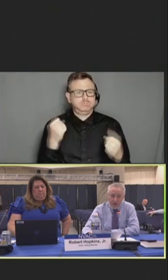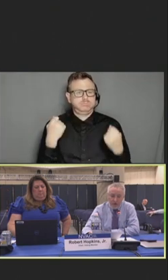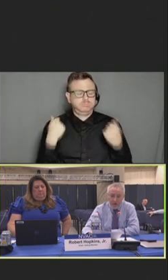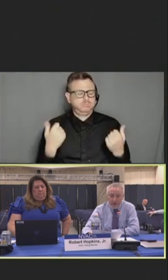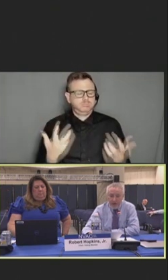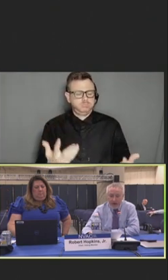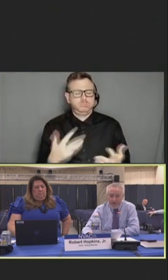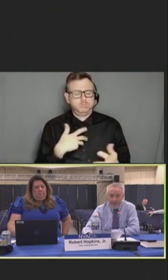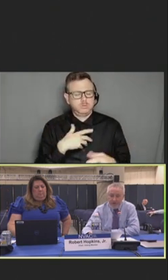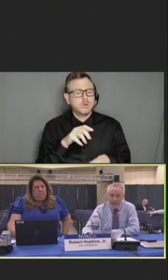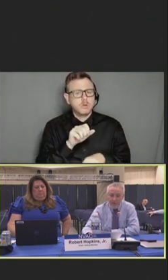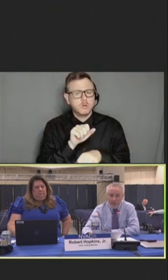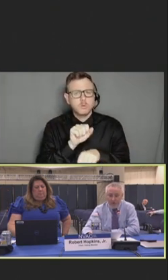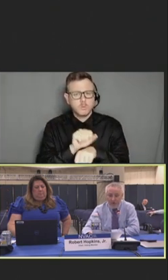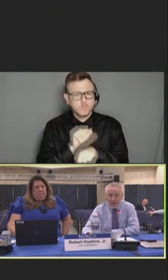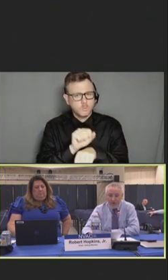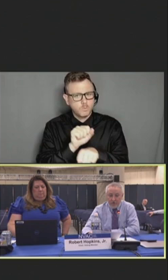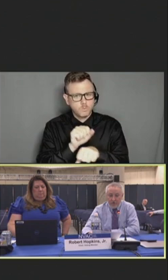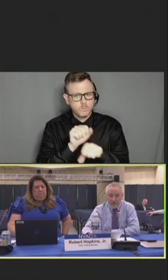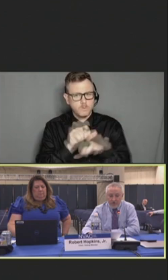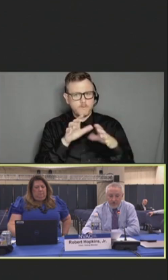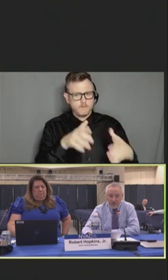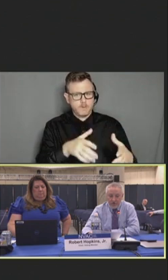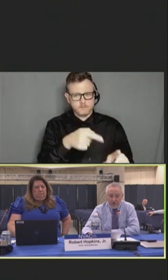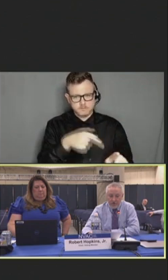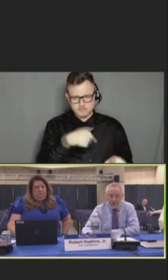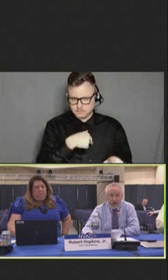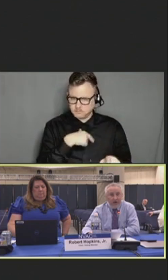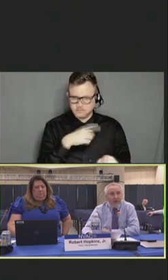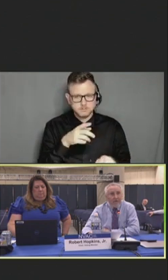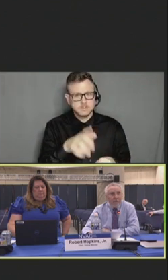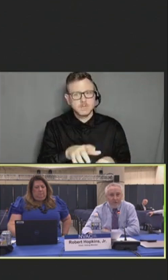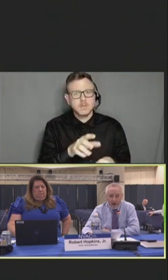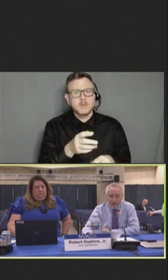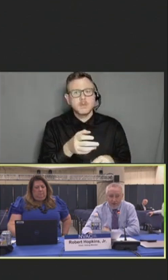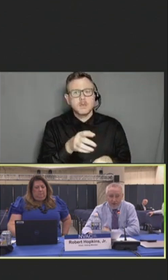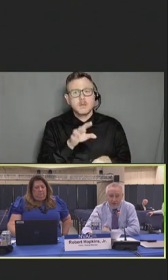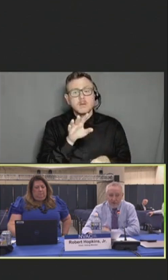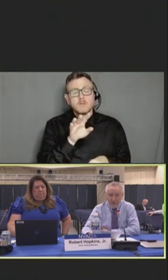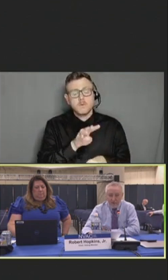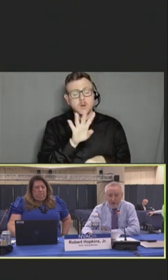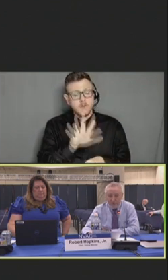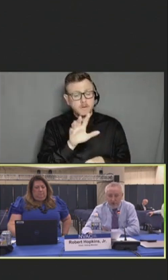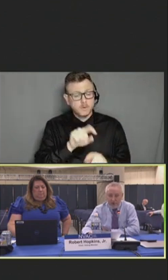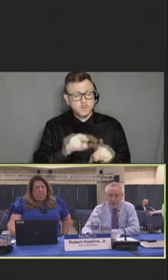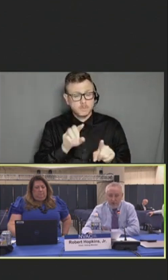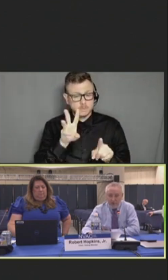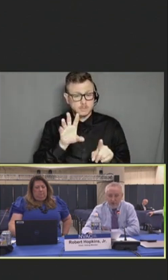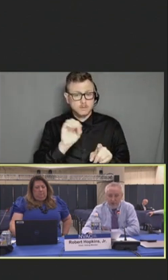With 35 to 54 percent of nurses and physicians, and 45 to 60 percent of medical students and